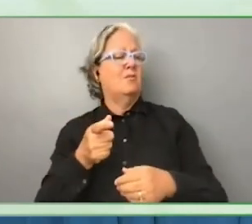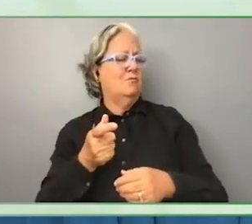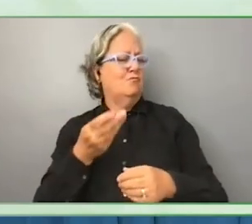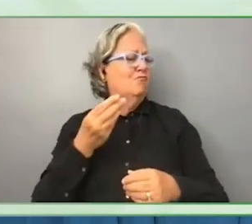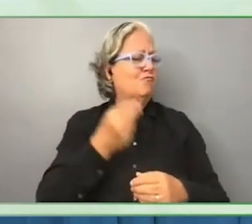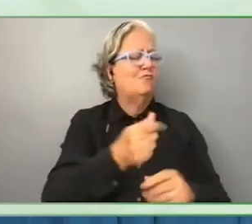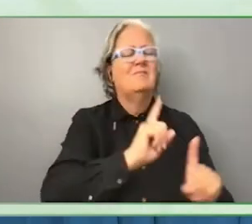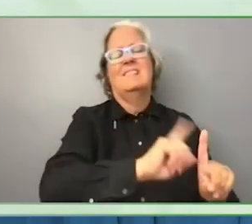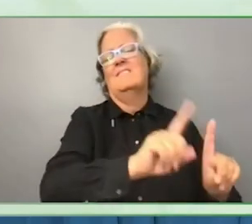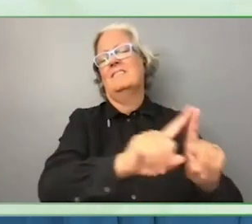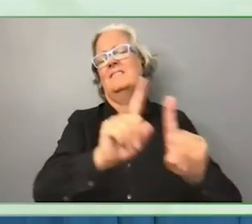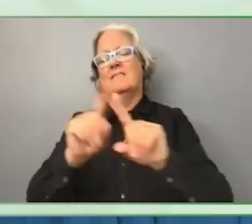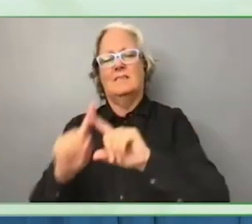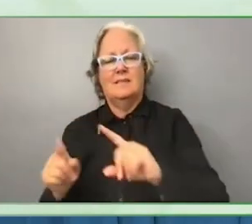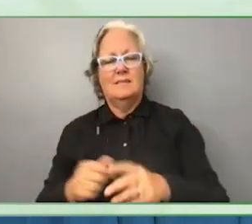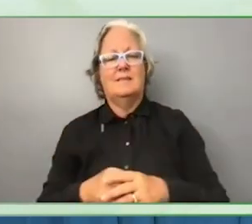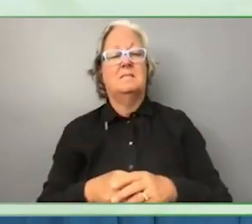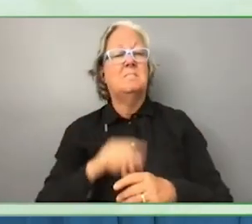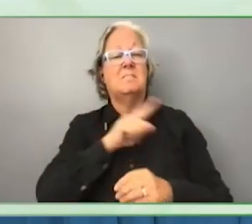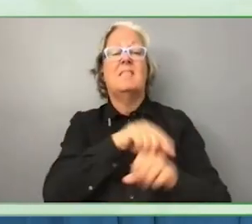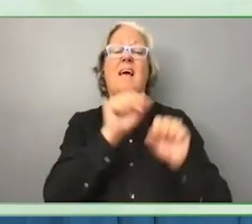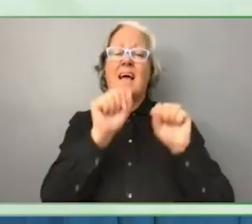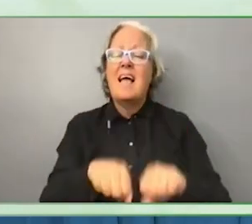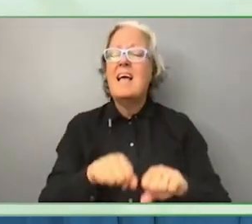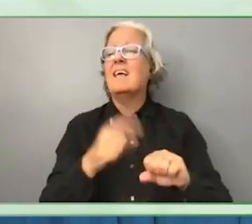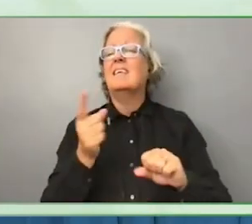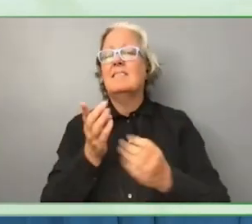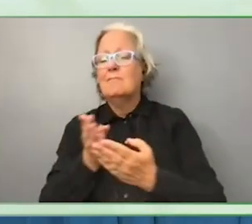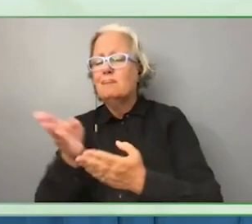They can do so in different sectors, but they believe this